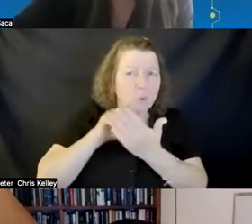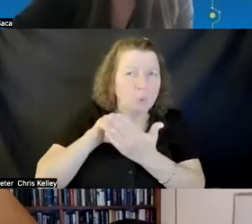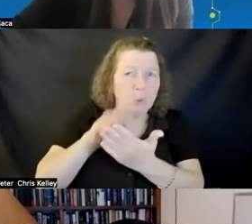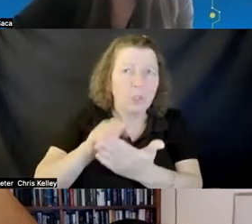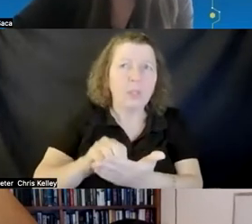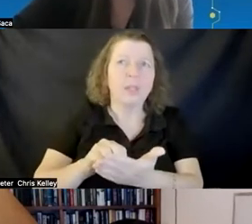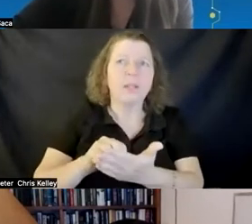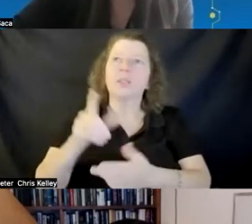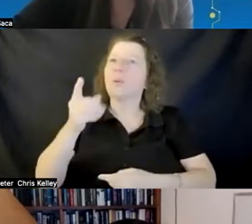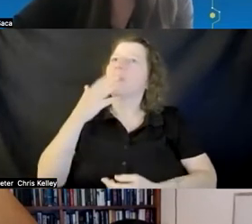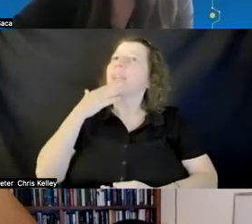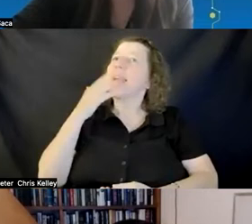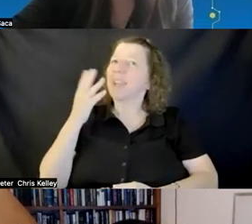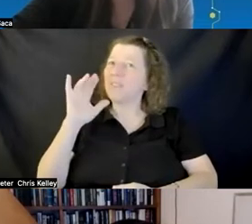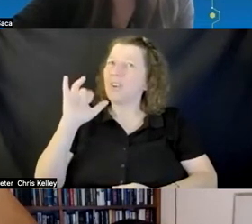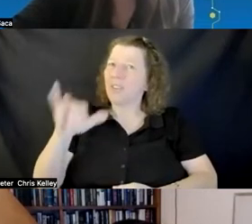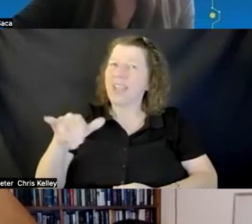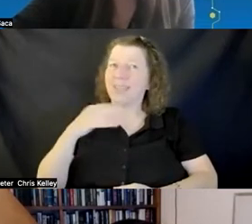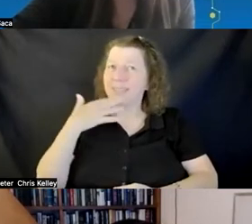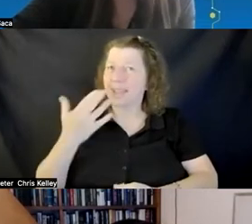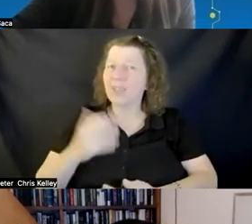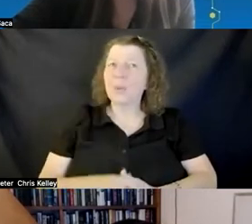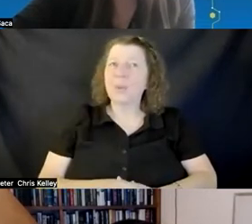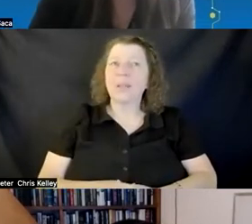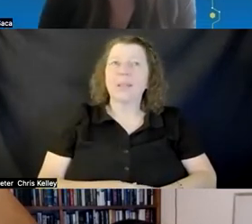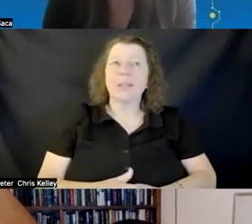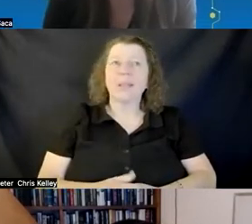i want to thank you for that right away because um i think helping faculty and